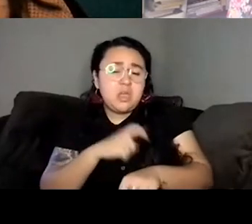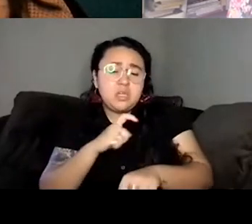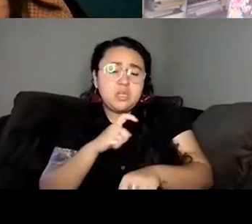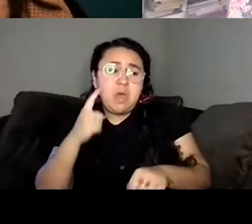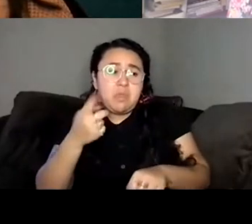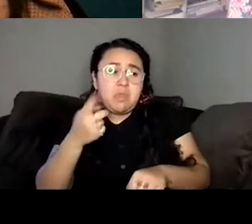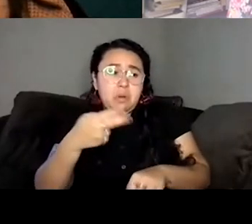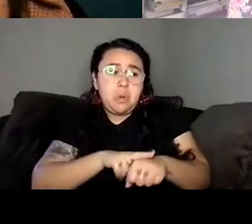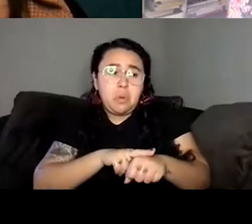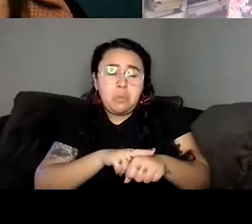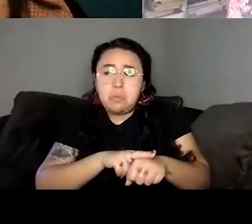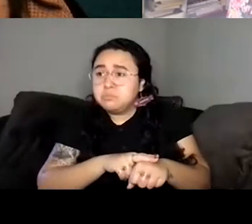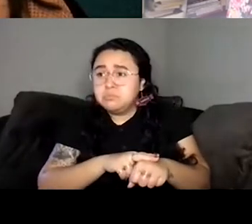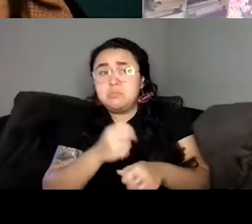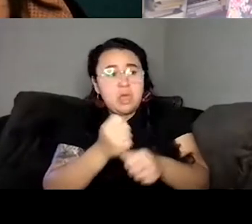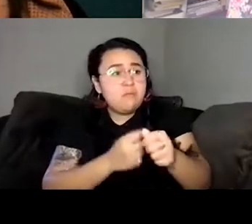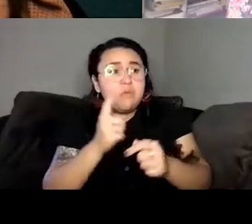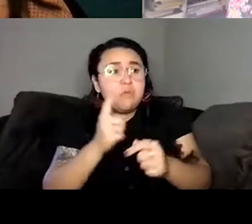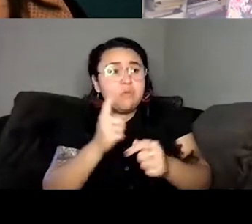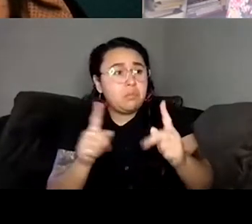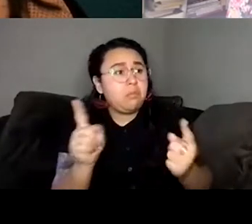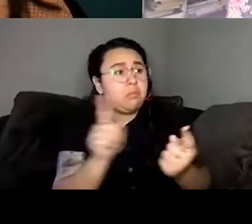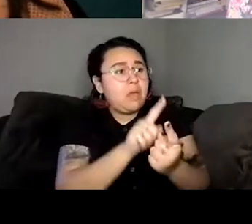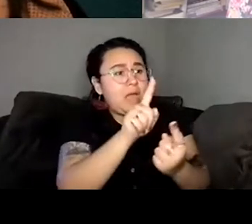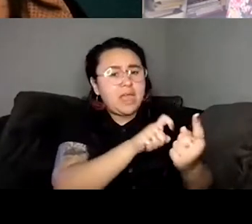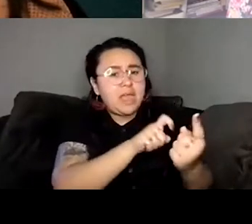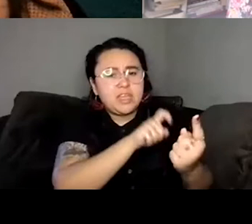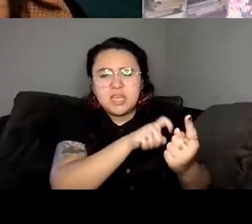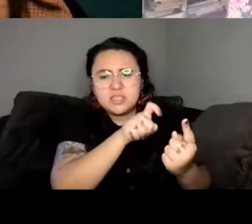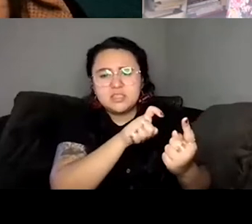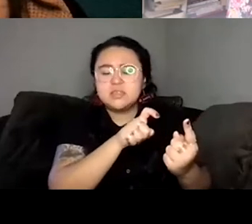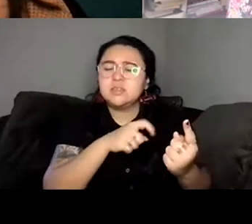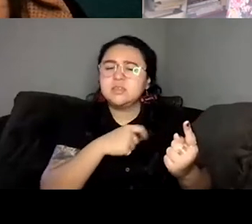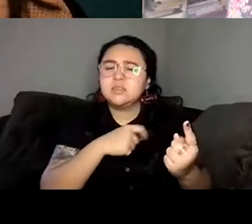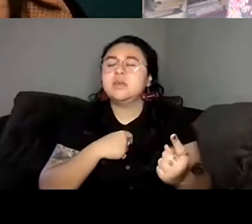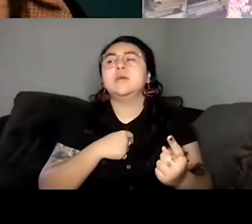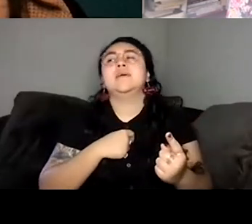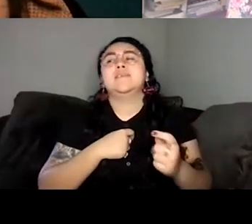that must happen to everyone. But I became really vigilant of in which situations that